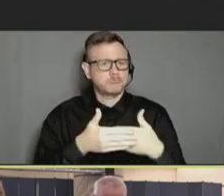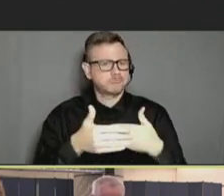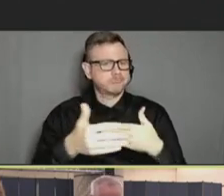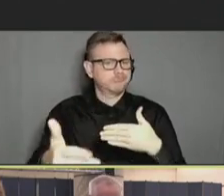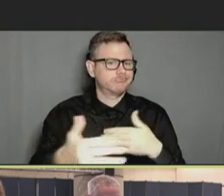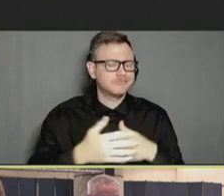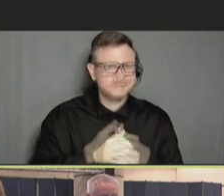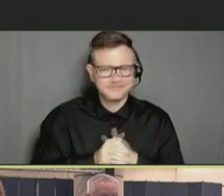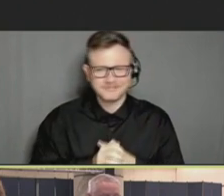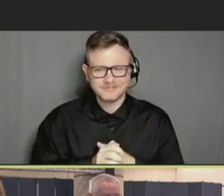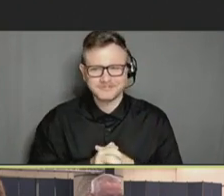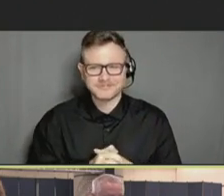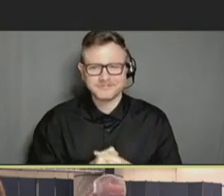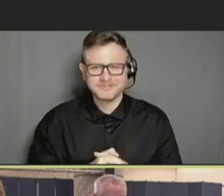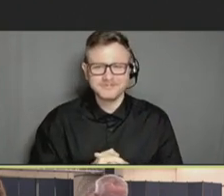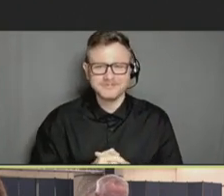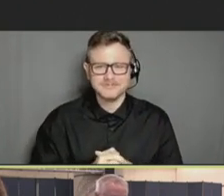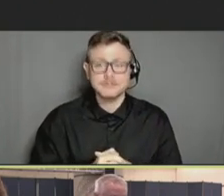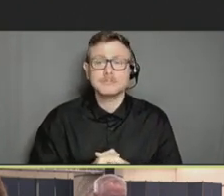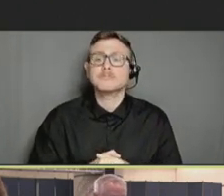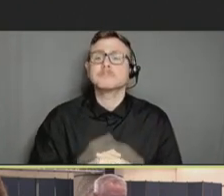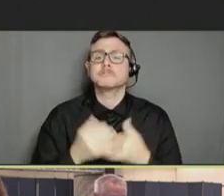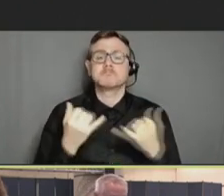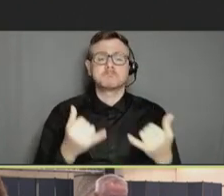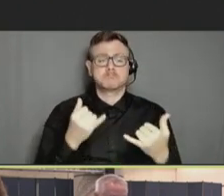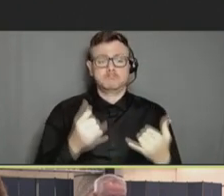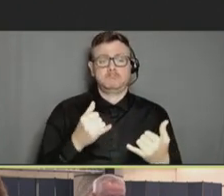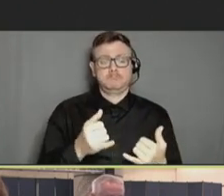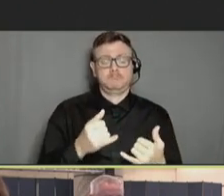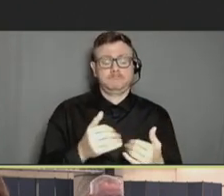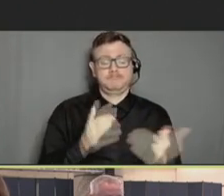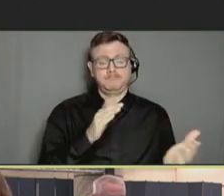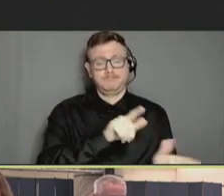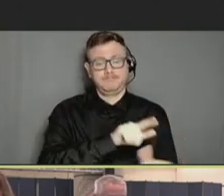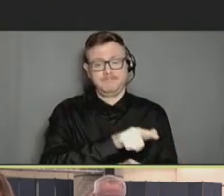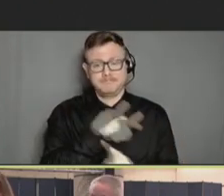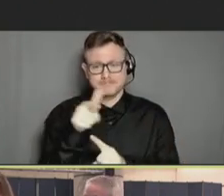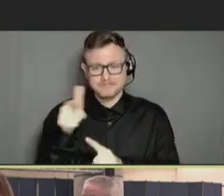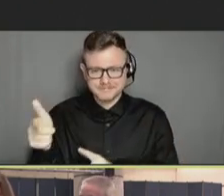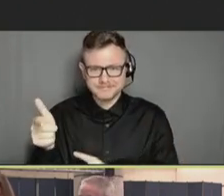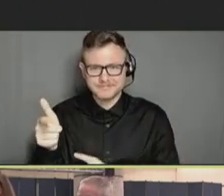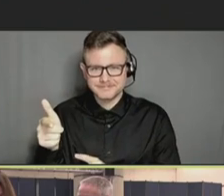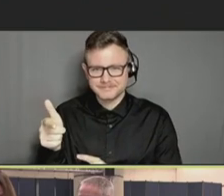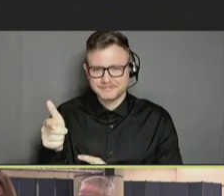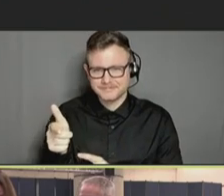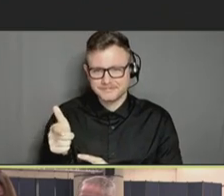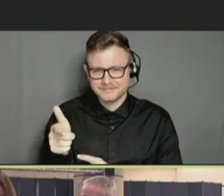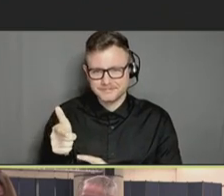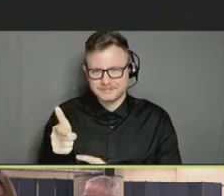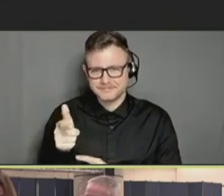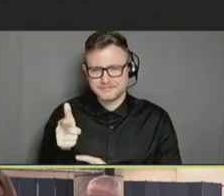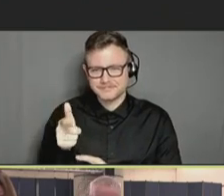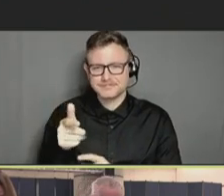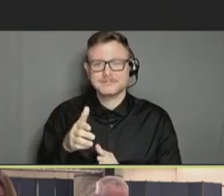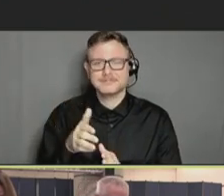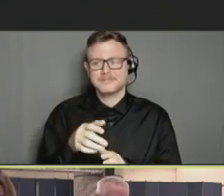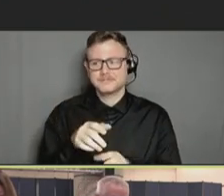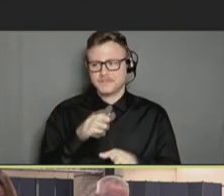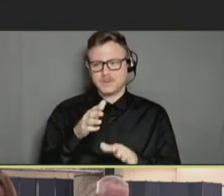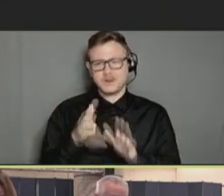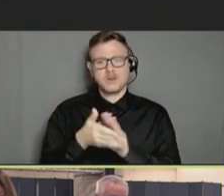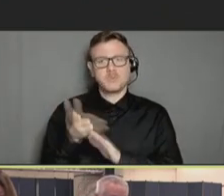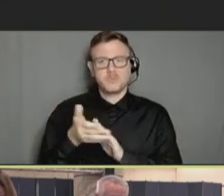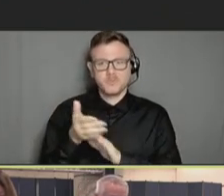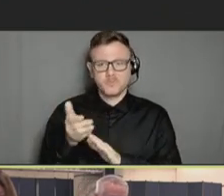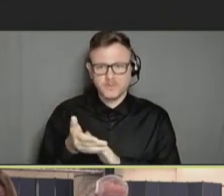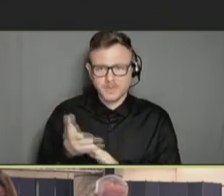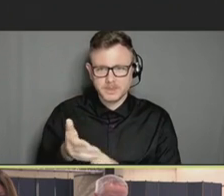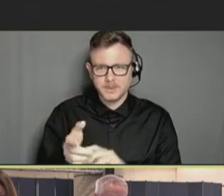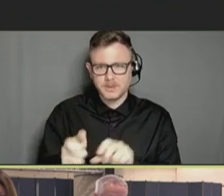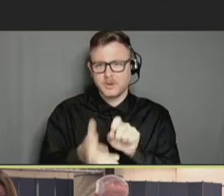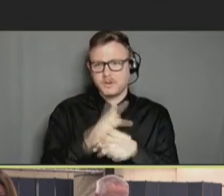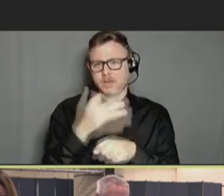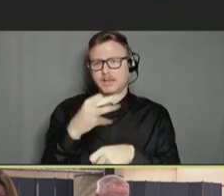And at this point, we will turn to our next operation. It's our COVID-19 vaccine safety